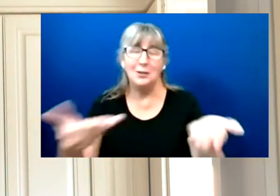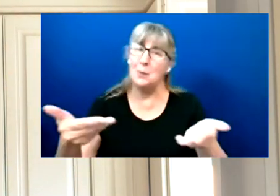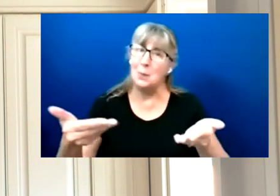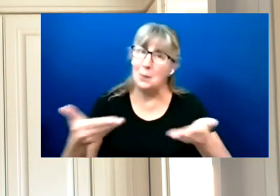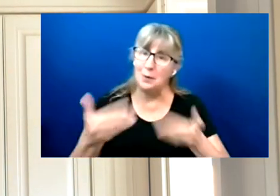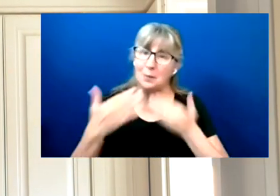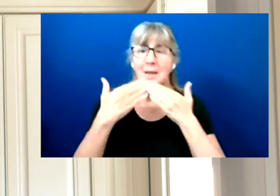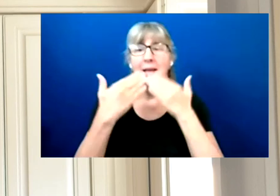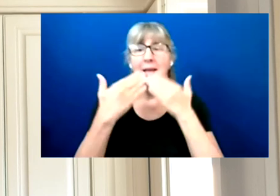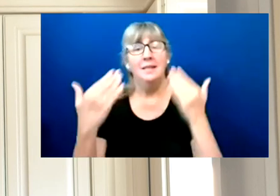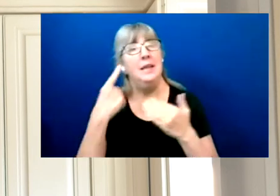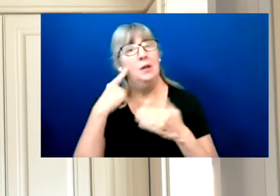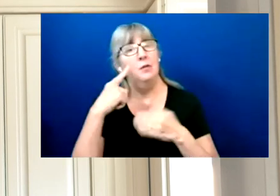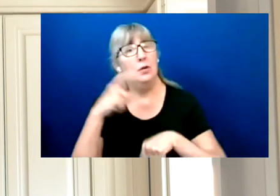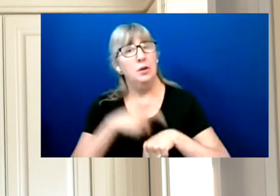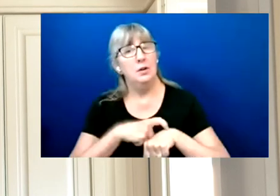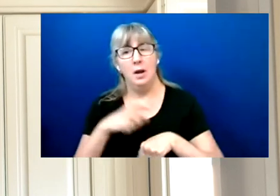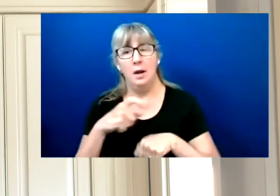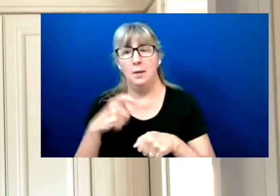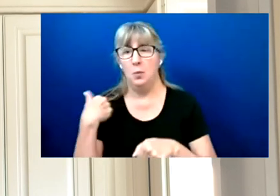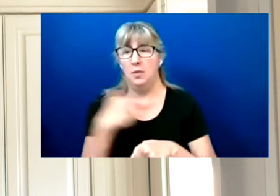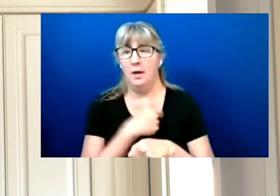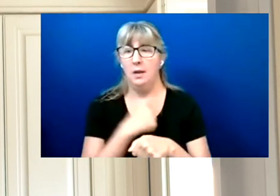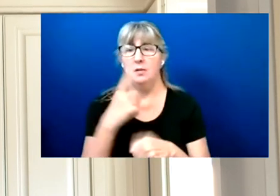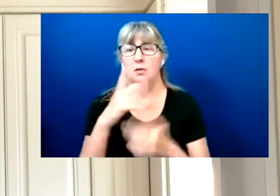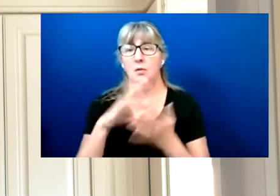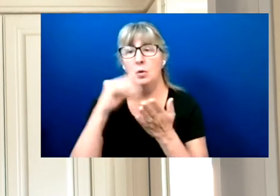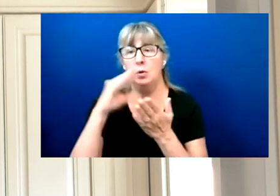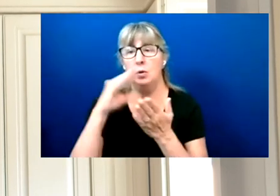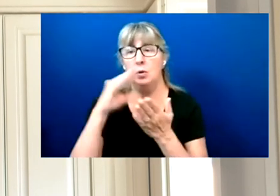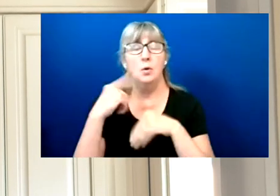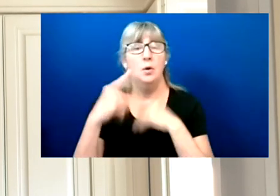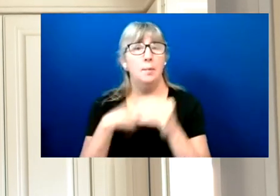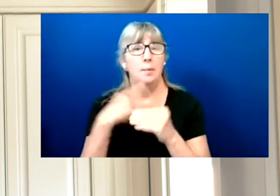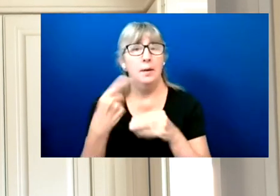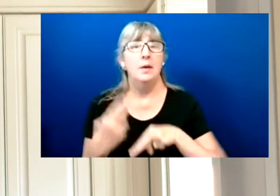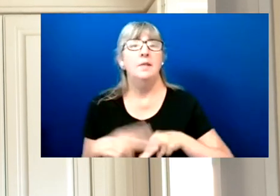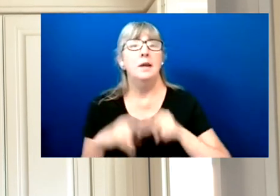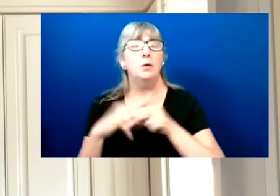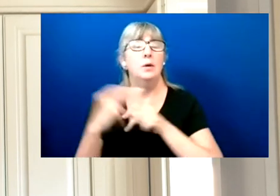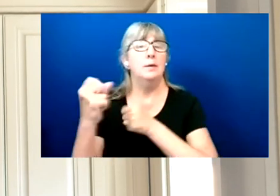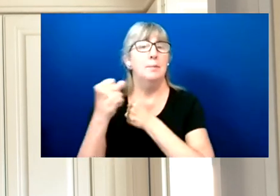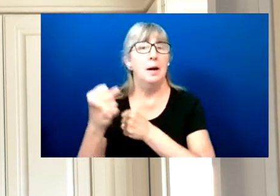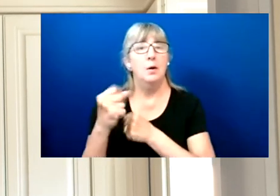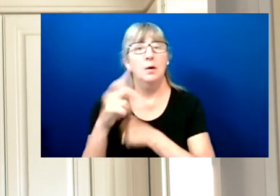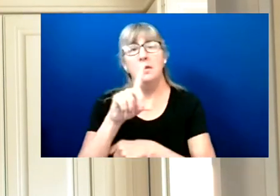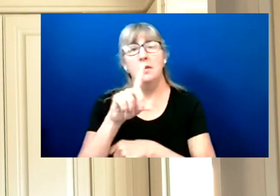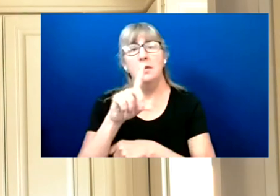spending this time with us to learn more about increasing power of the disability community in our election process.